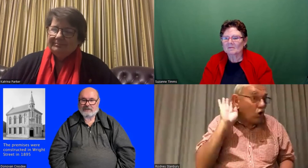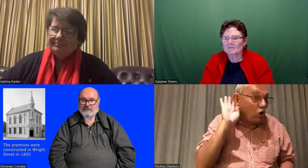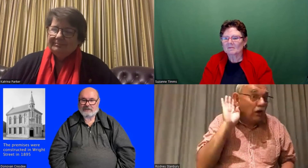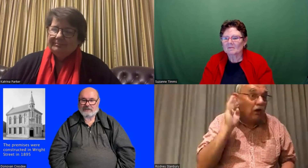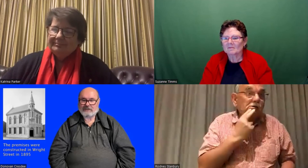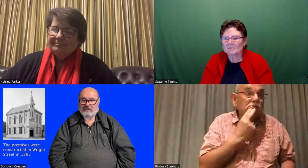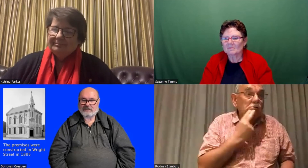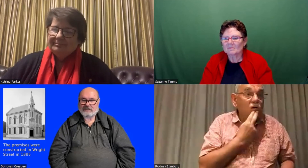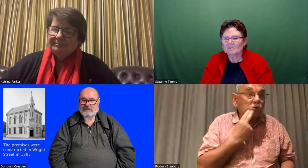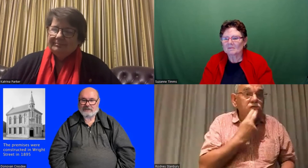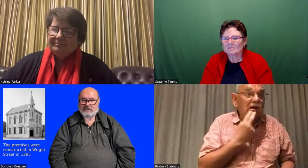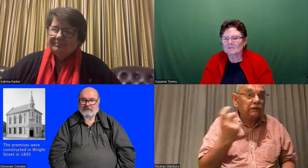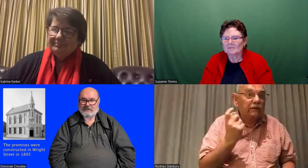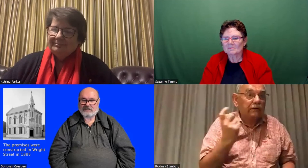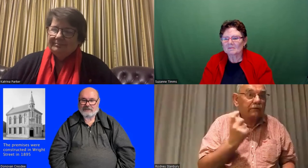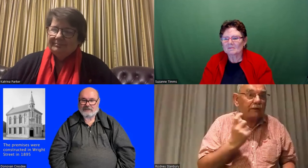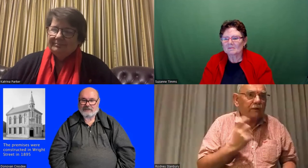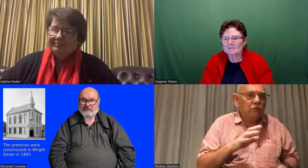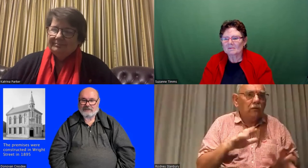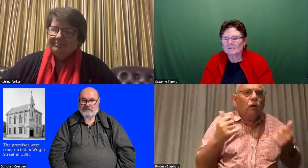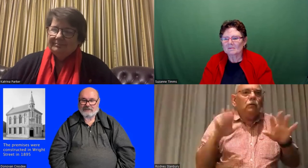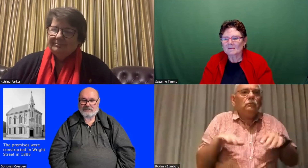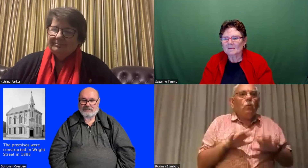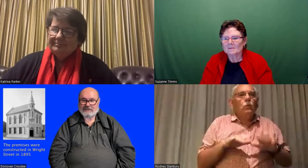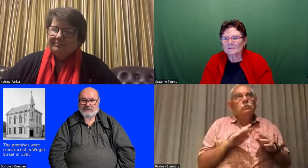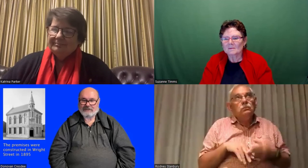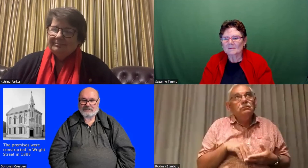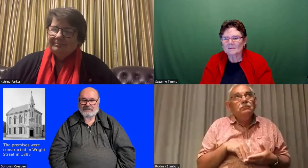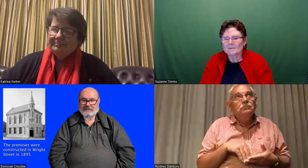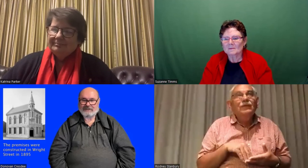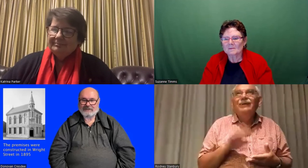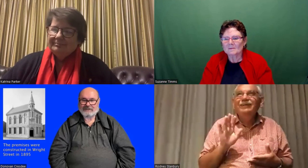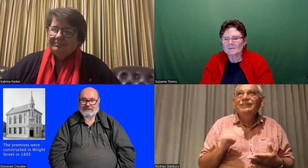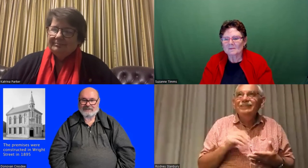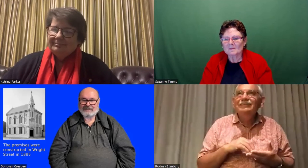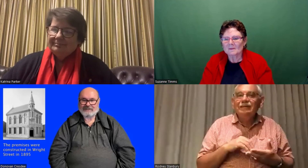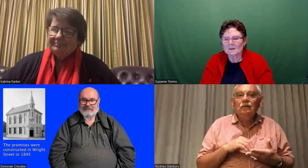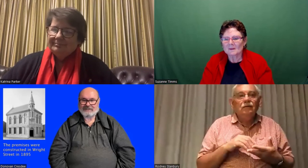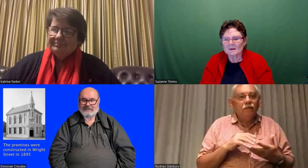the teachers would hear that Samuel was coming they would tell everyone to be quiet and polite.